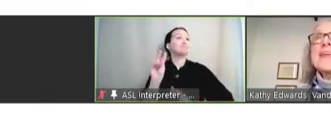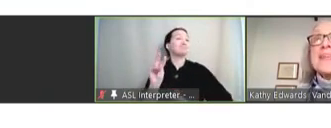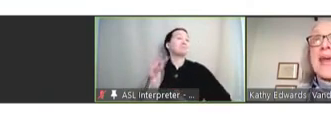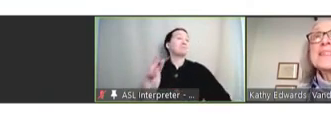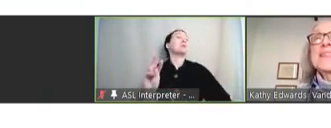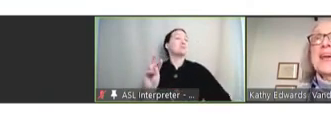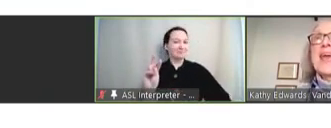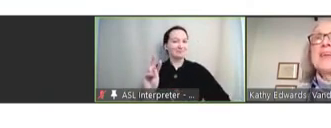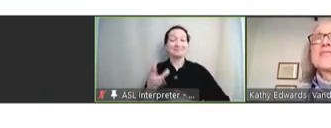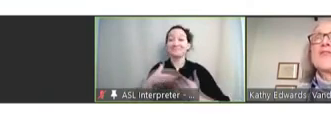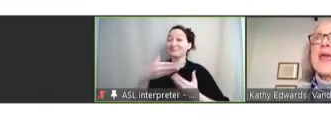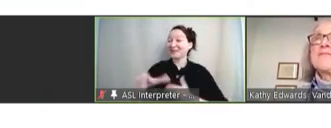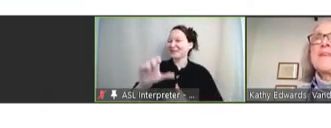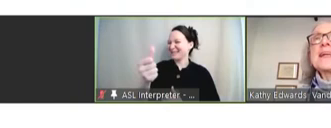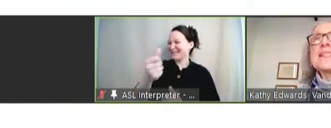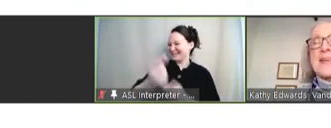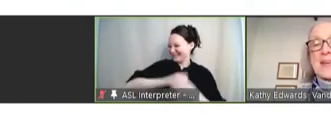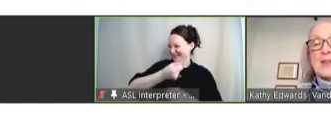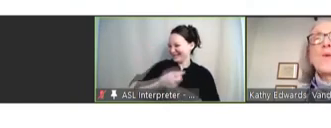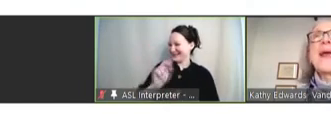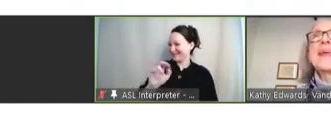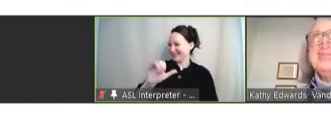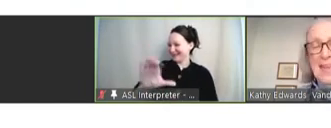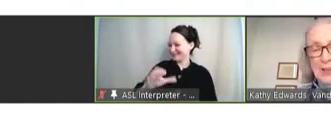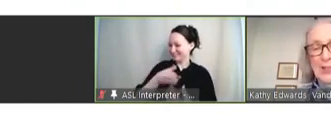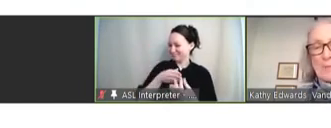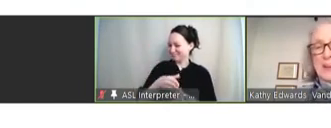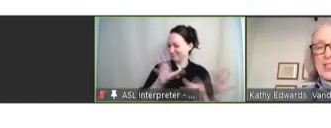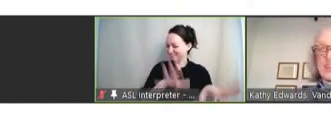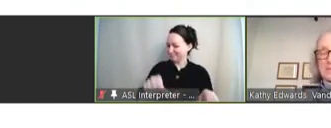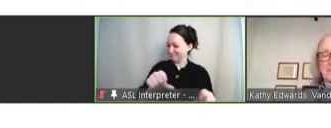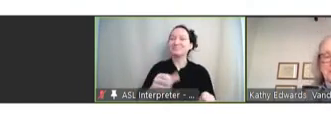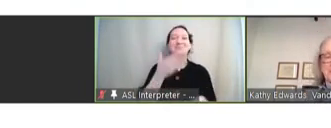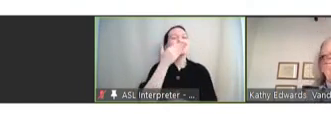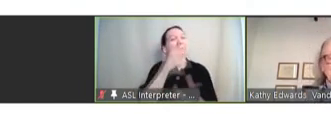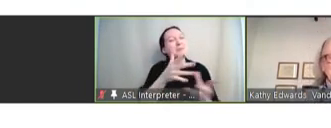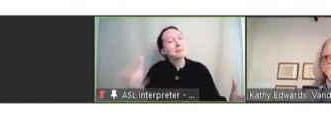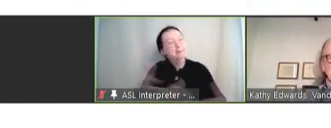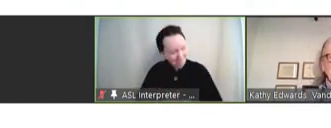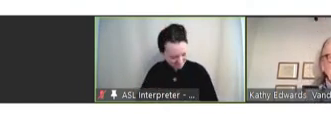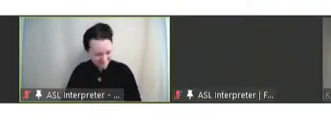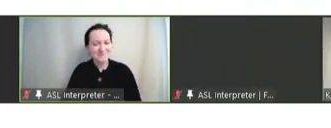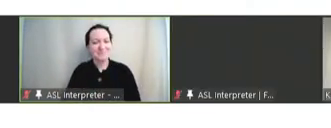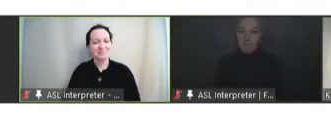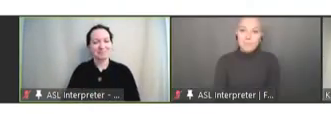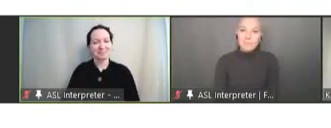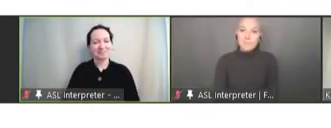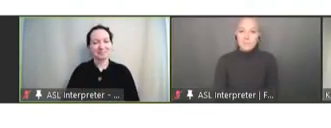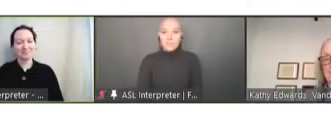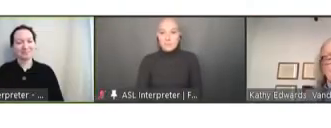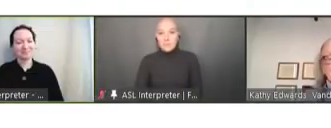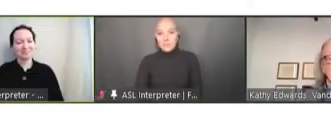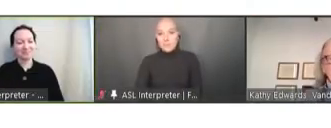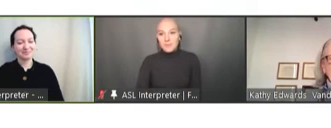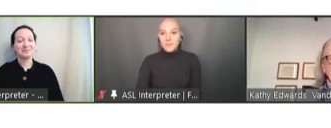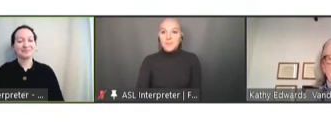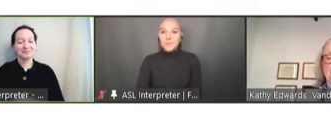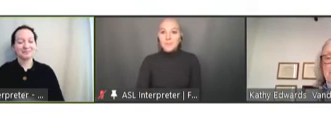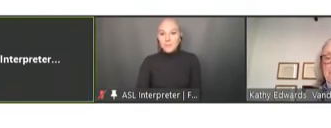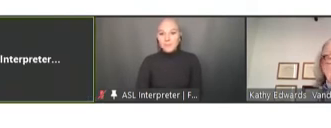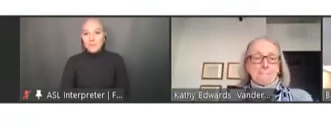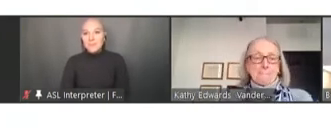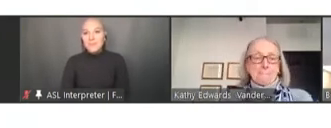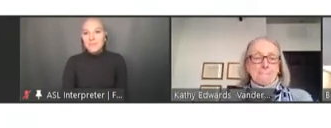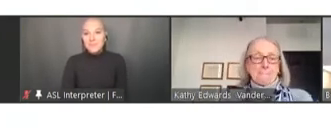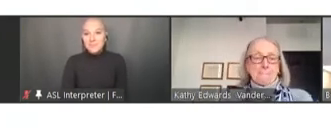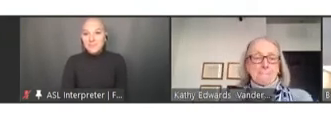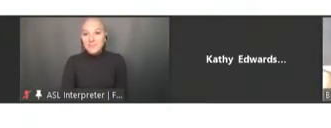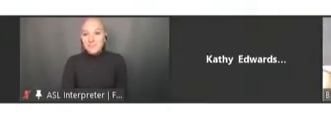the next decade for NVAC leading the way. Thank you so much.